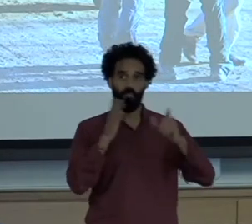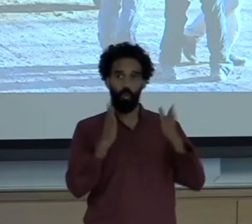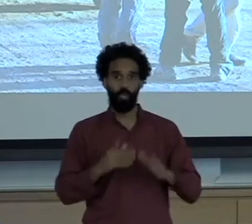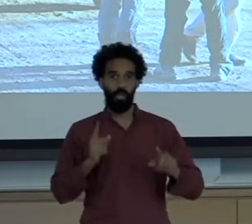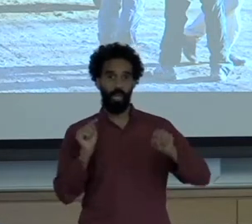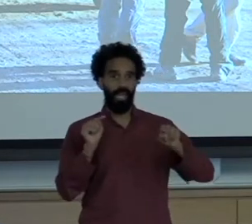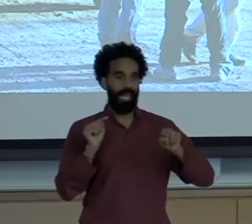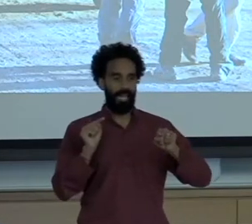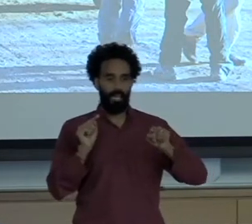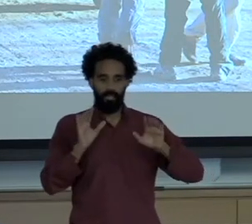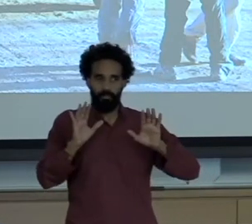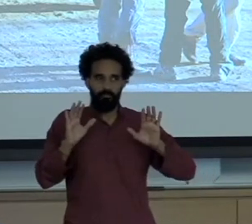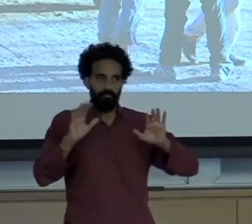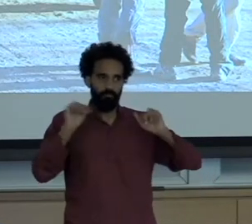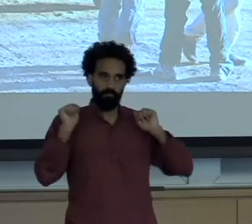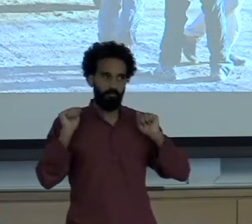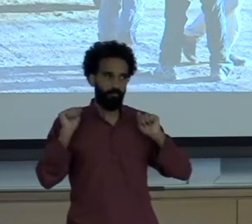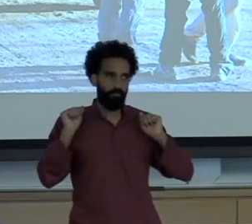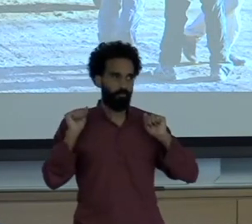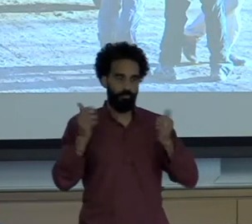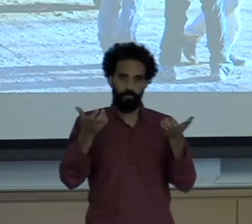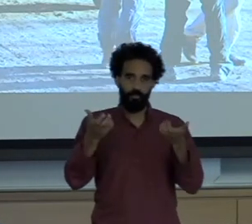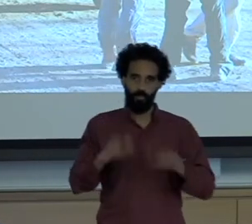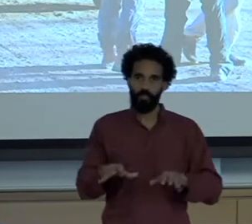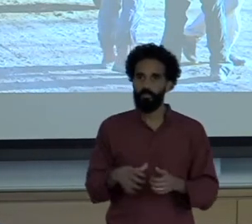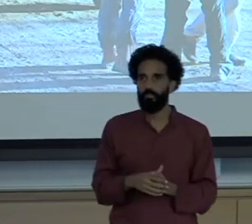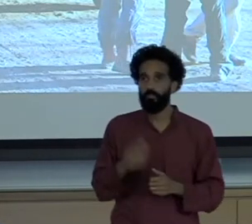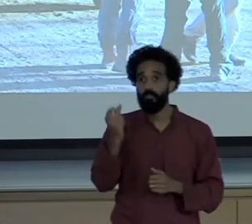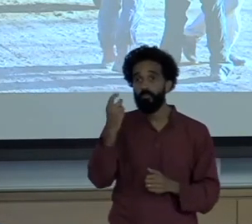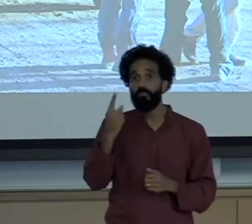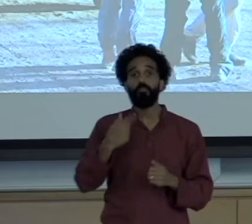And although practicing journalism in many places around the world can carry